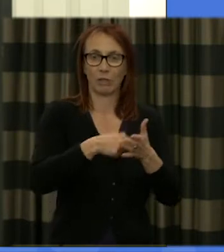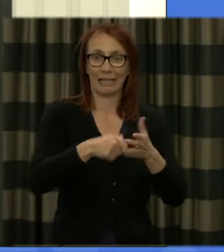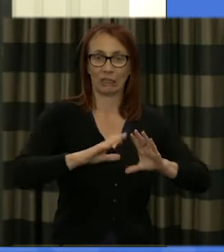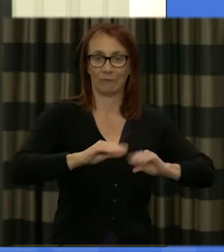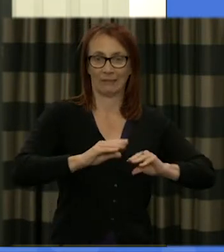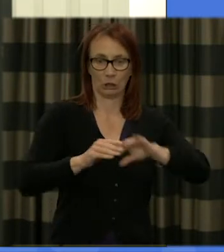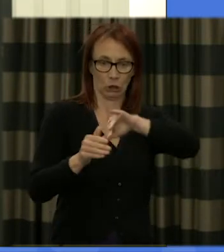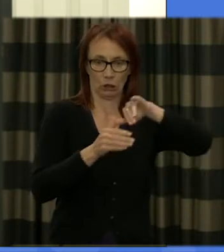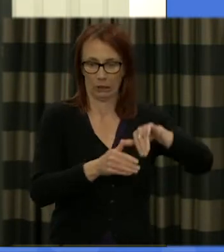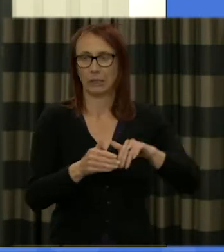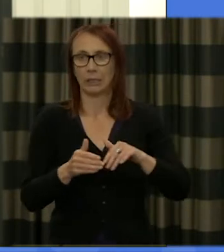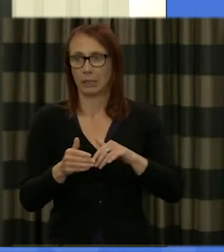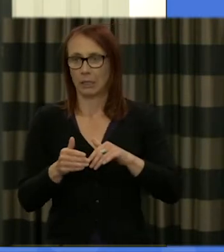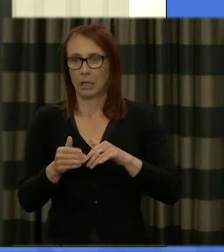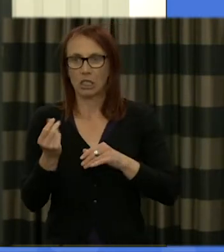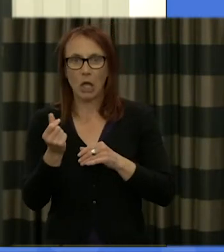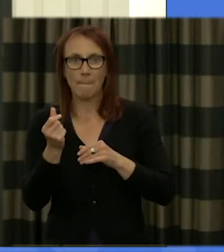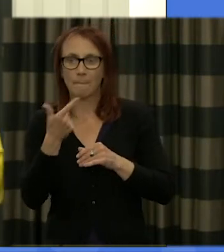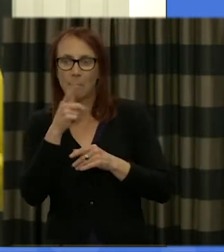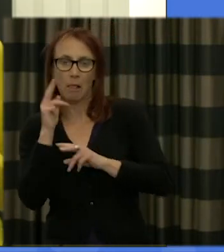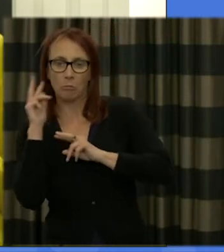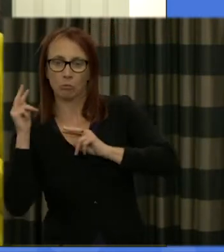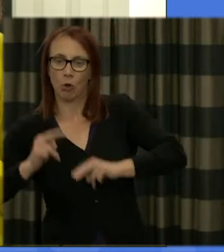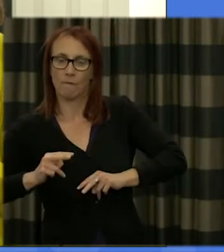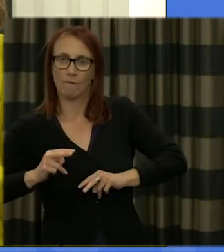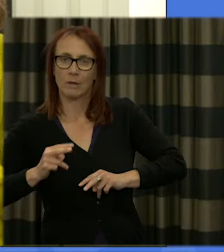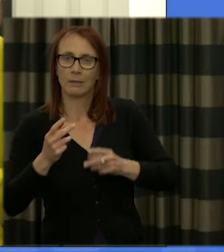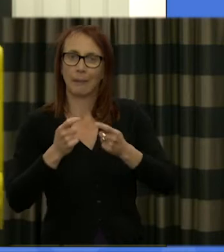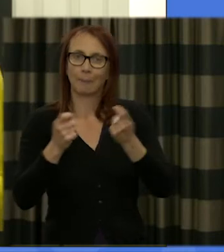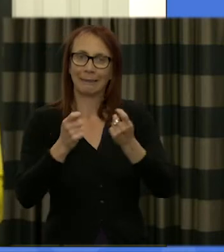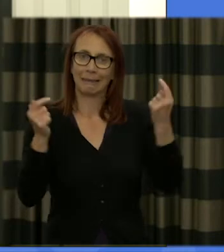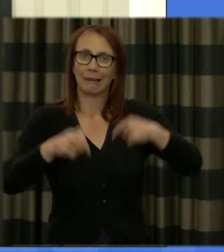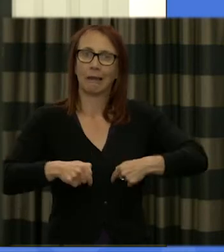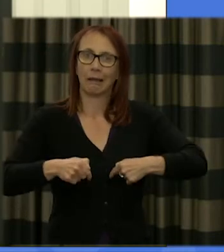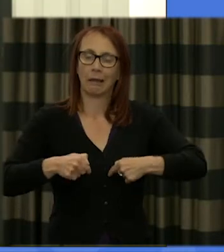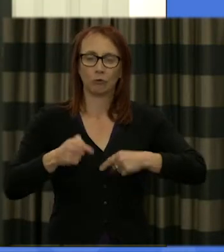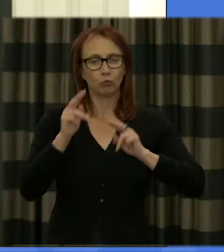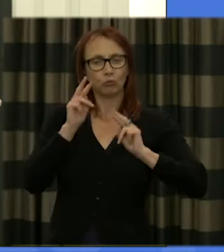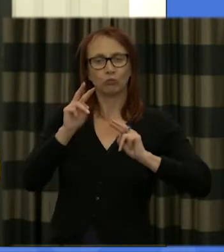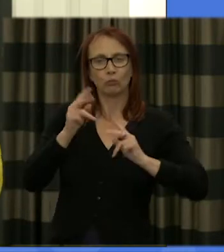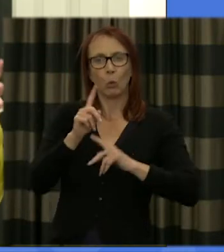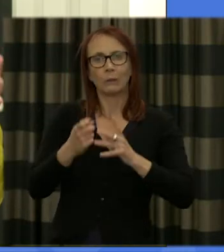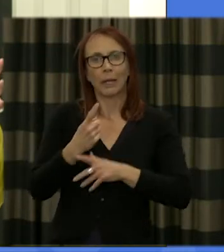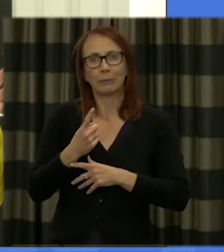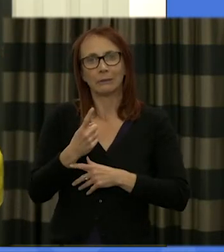number of observers and some members of the media with us throughout Saturday